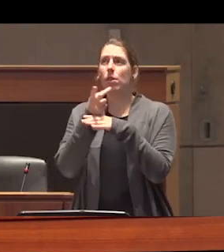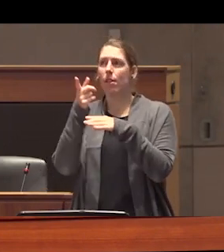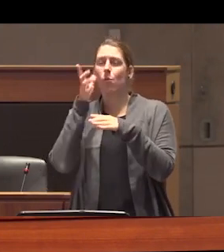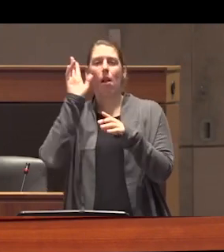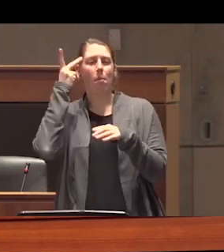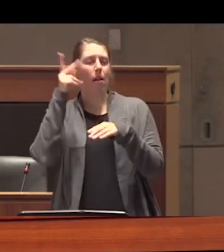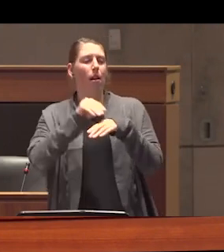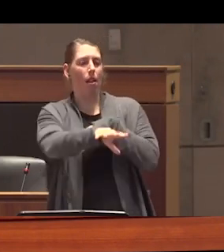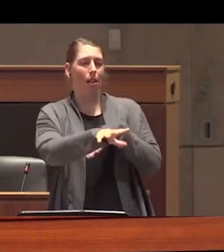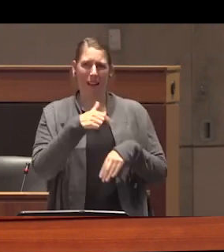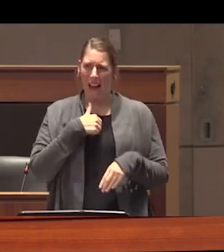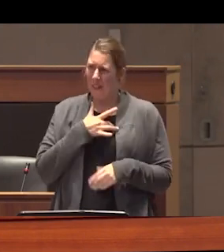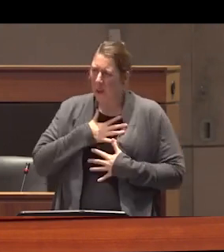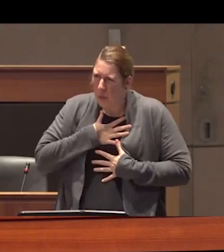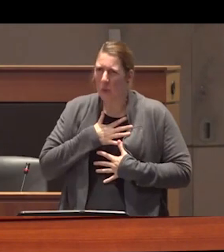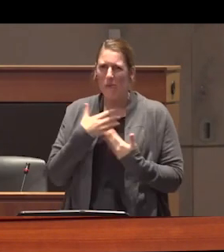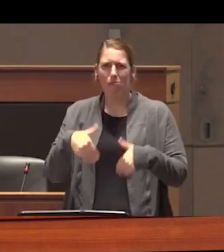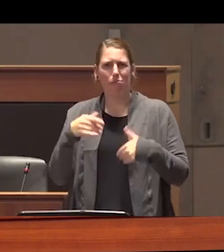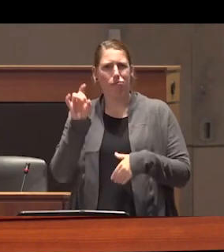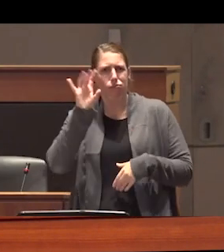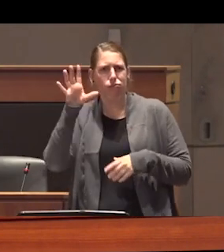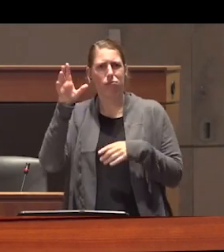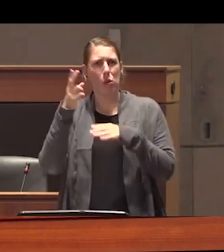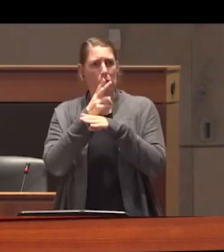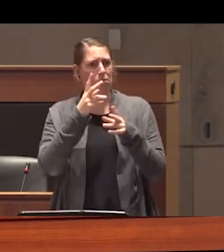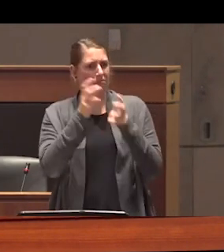I feel very very badly that they're using this as a political weapon literally on the bodies